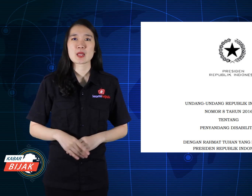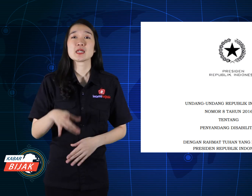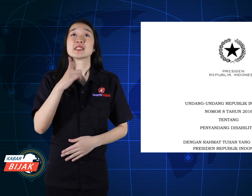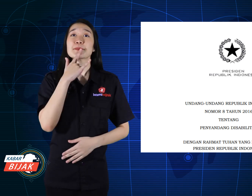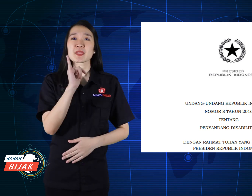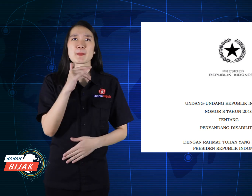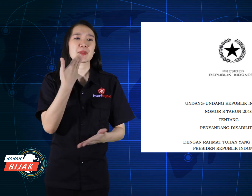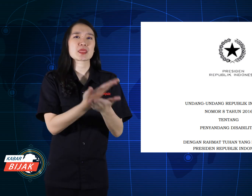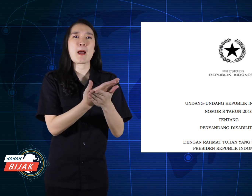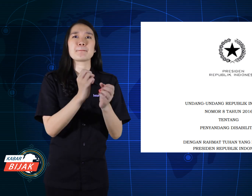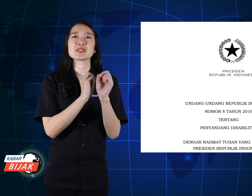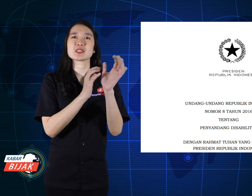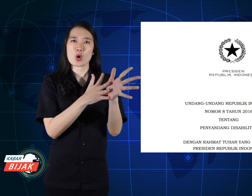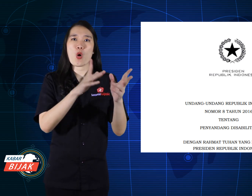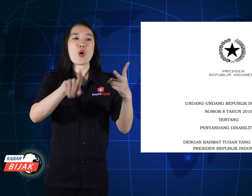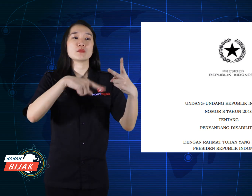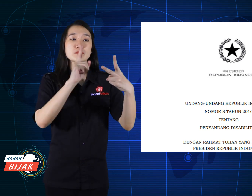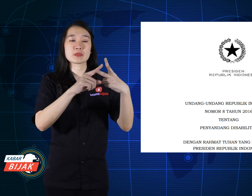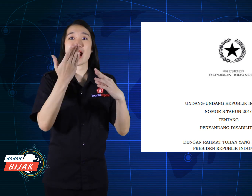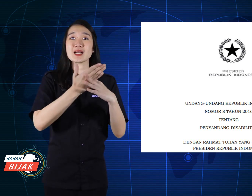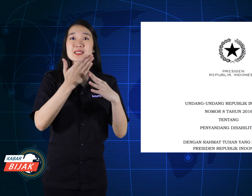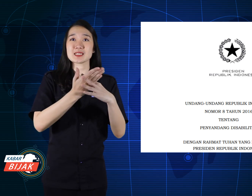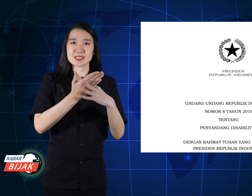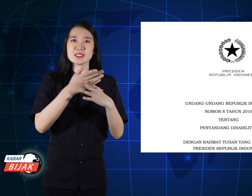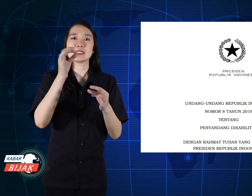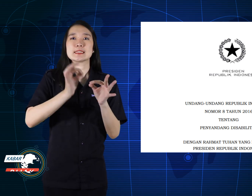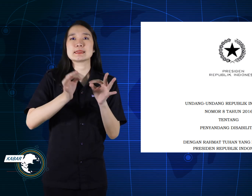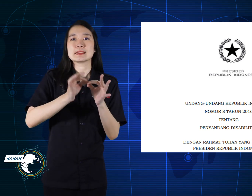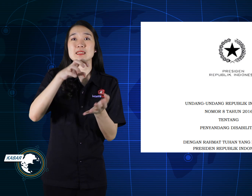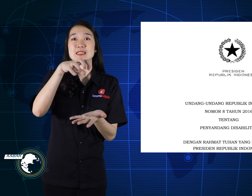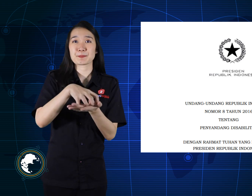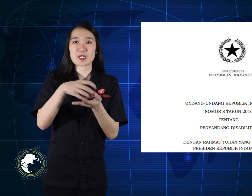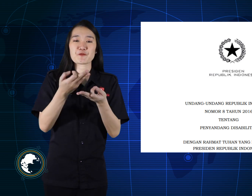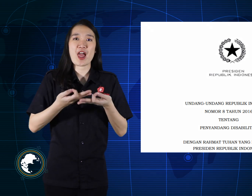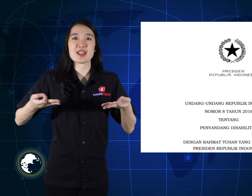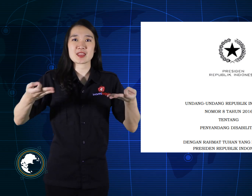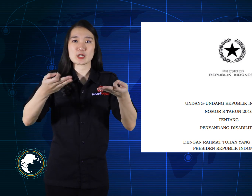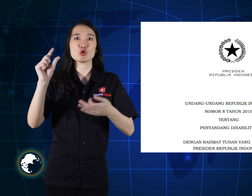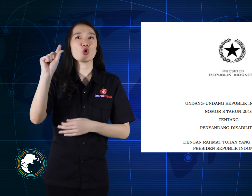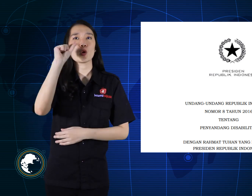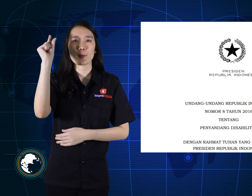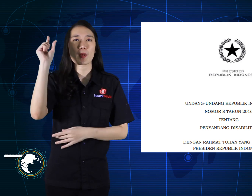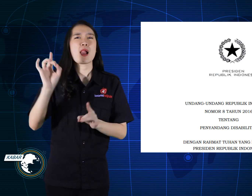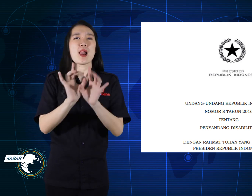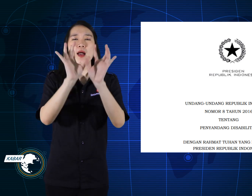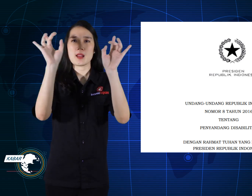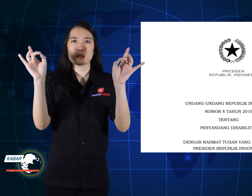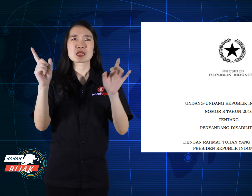For example, ask for Bisindo only, JBI access in public facilities, and so on.